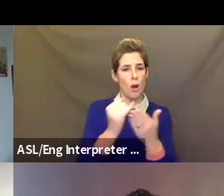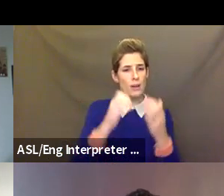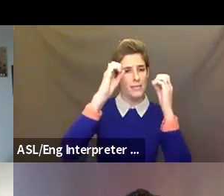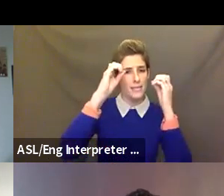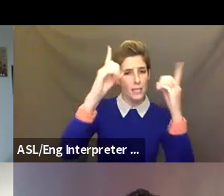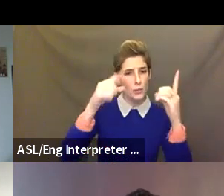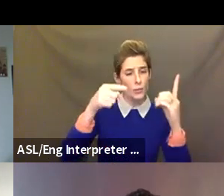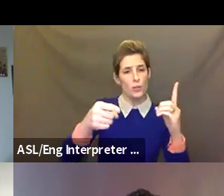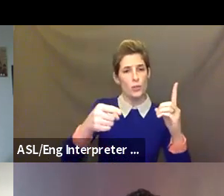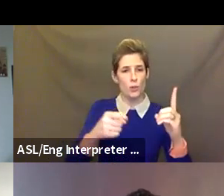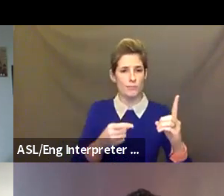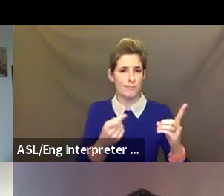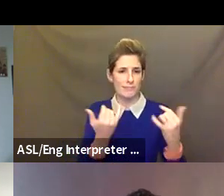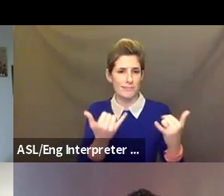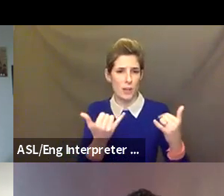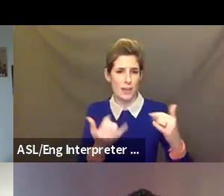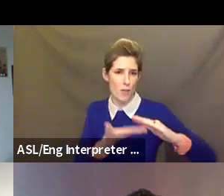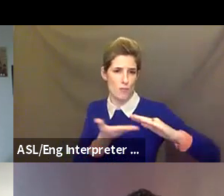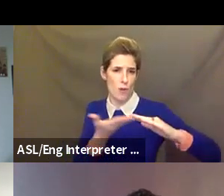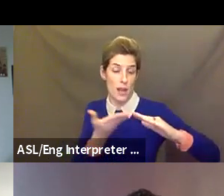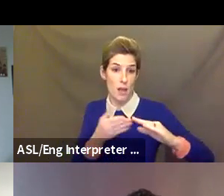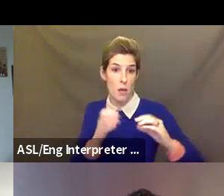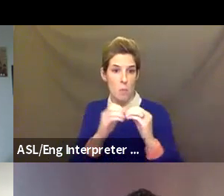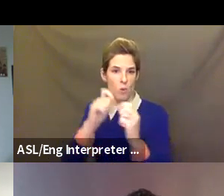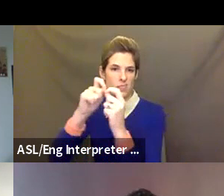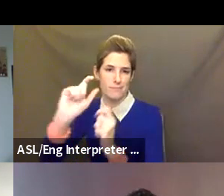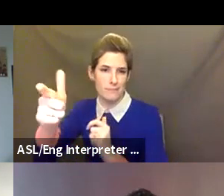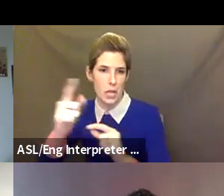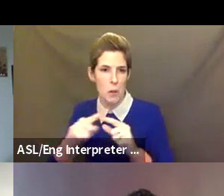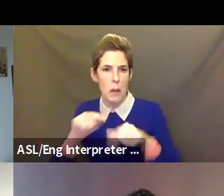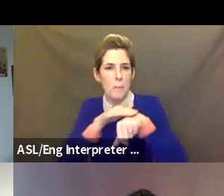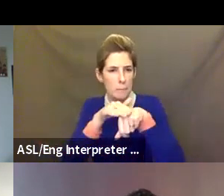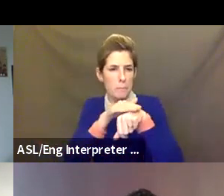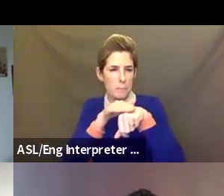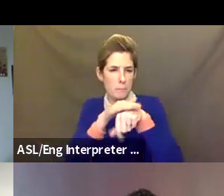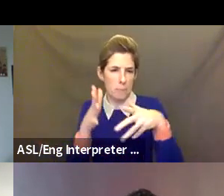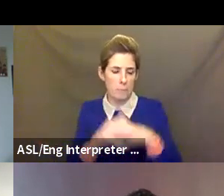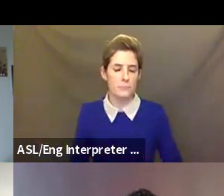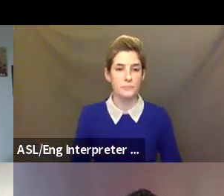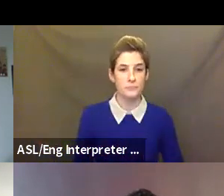currently involved in. And we'll certainly get into more detail later. But we'll start off with a brief intro. So I will just go